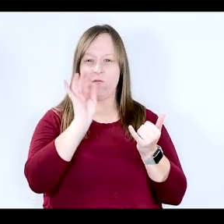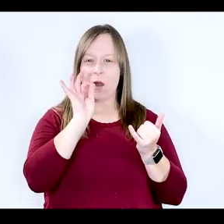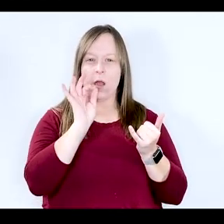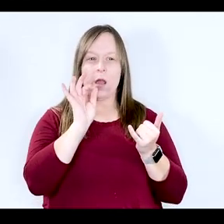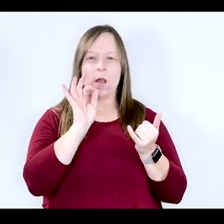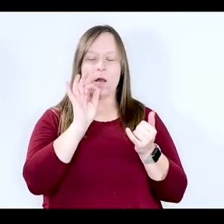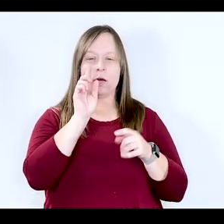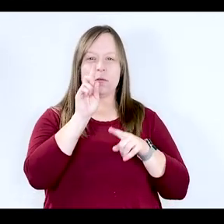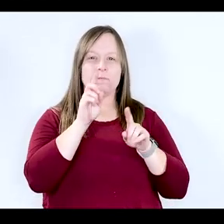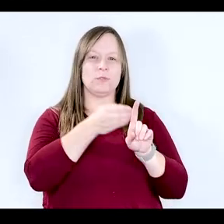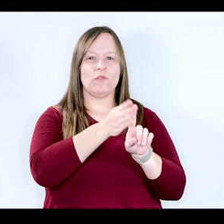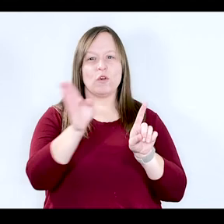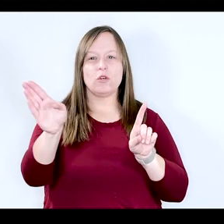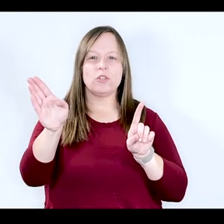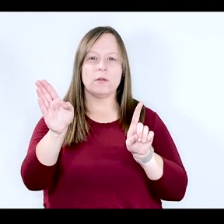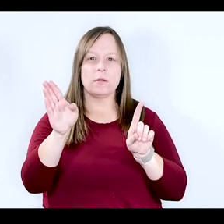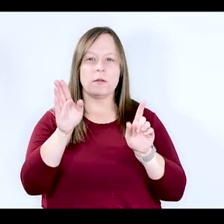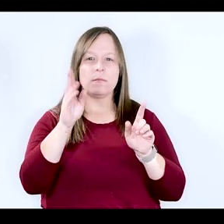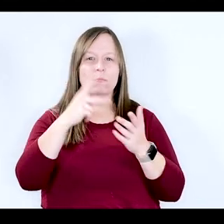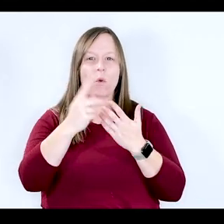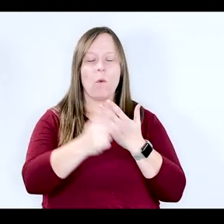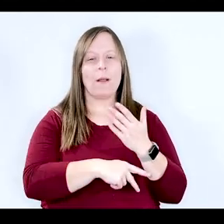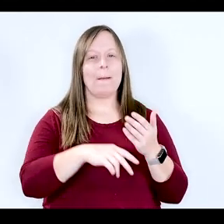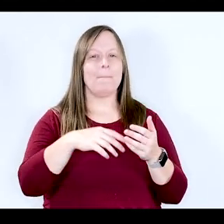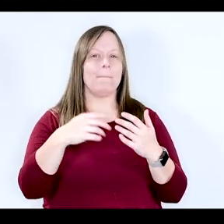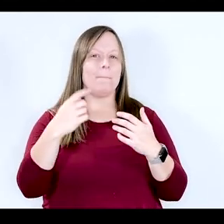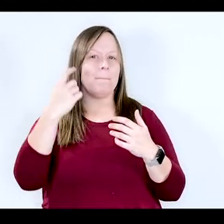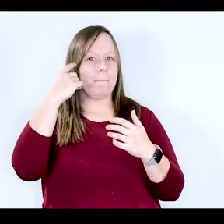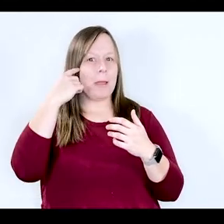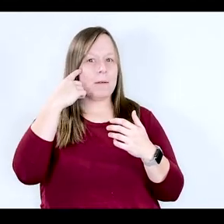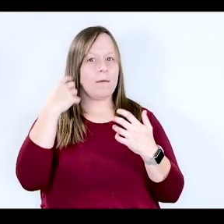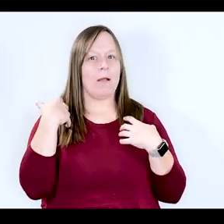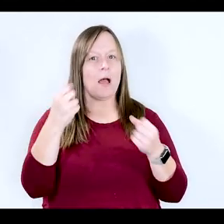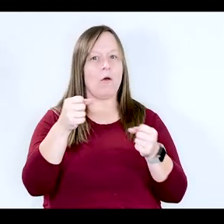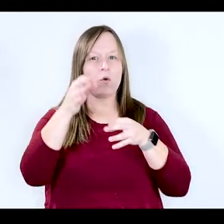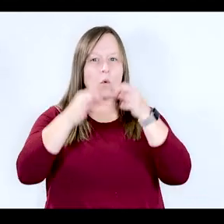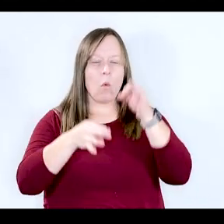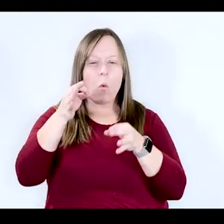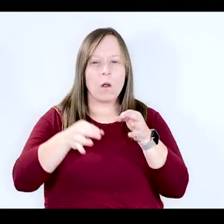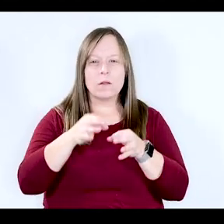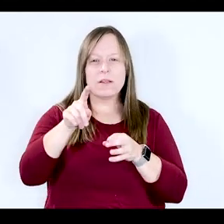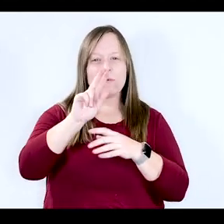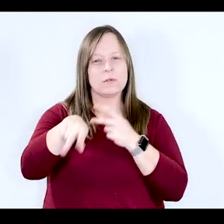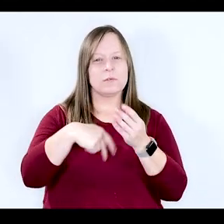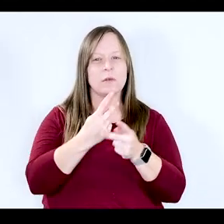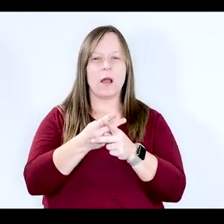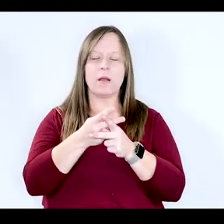diversion programs and mental health courts. And those types of programs can, a